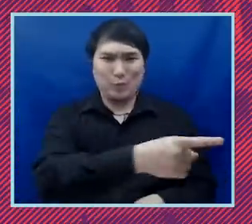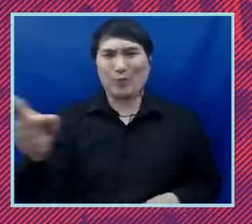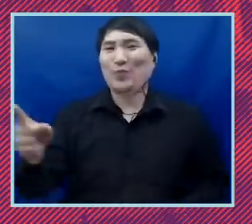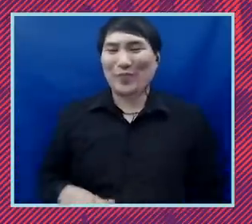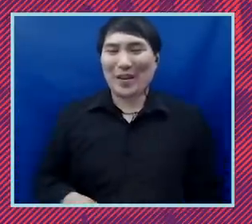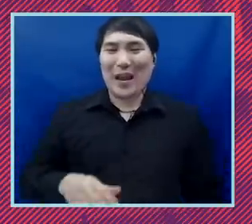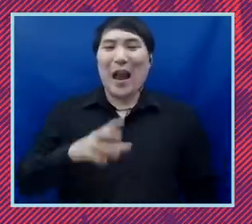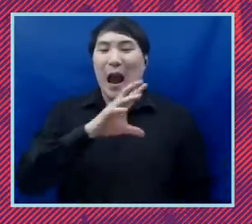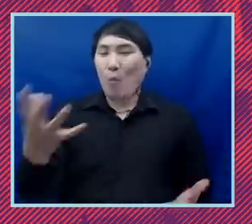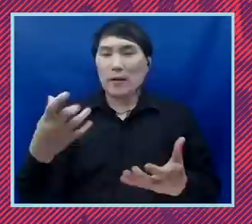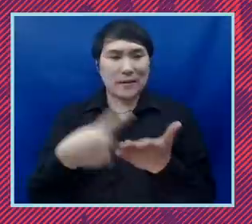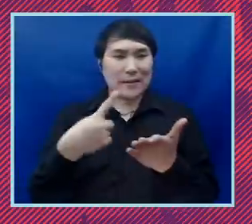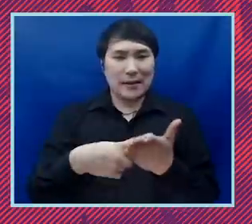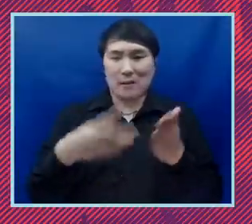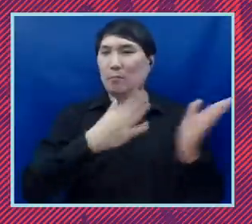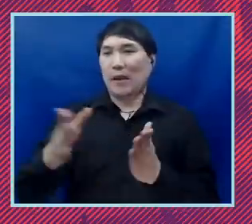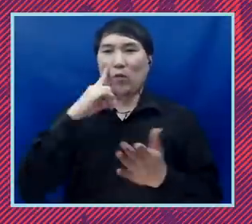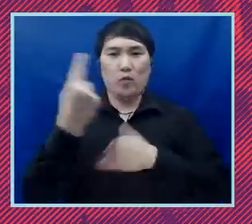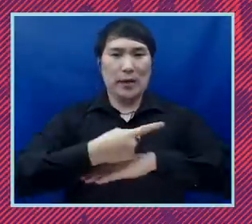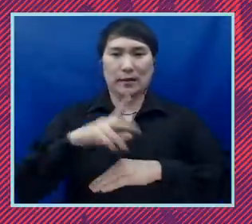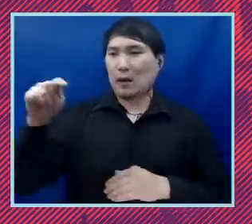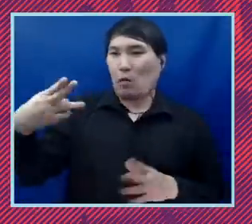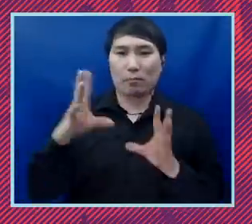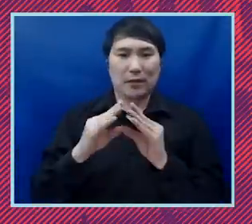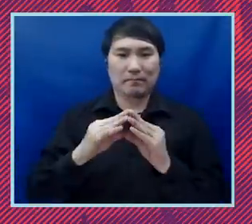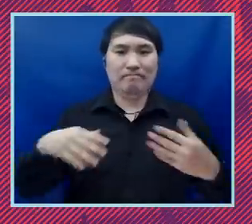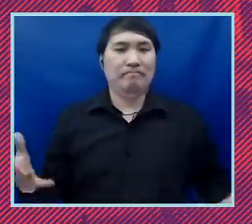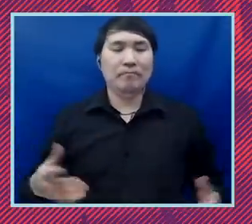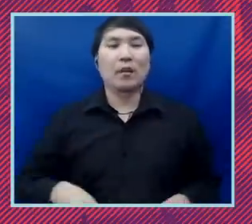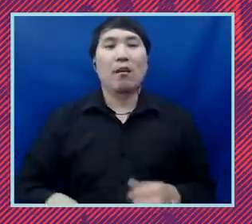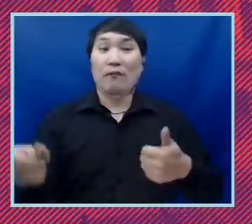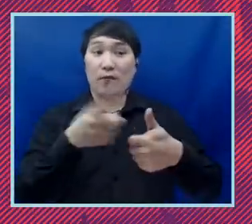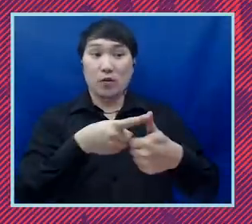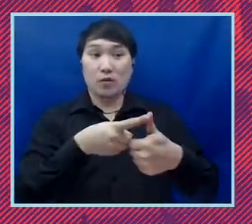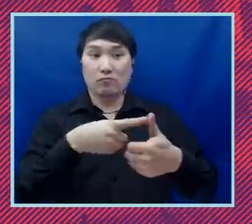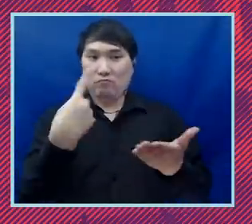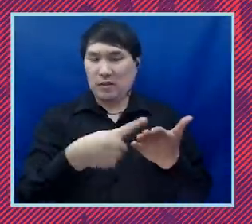going to structure today's meeting. We're going to talk to you first about what's possible under the